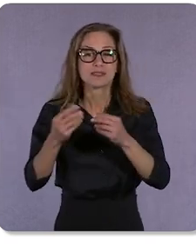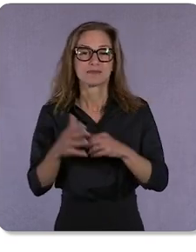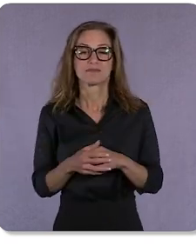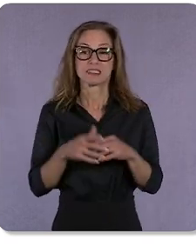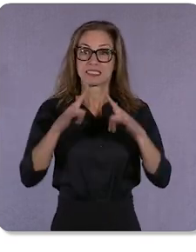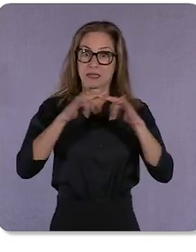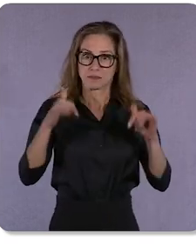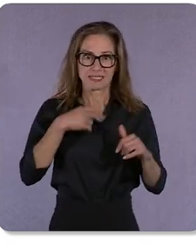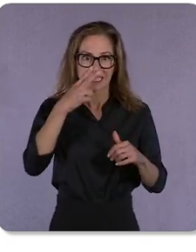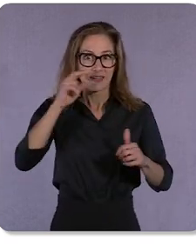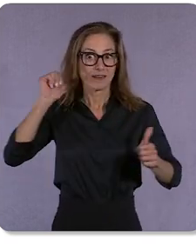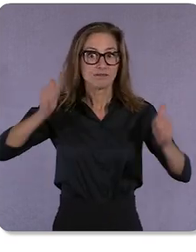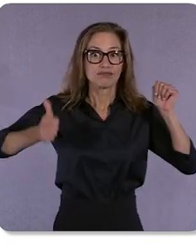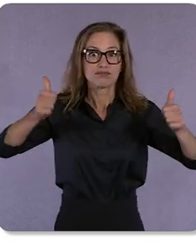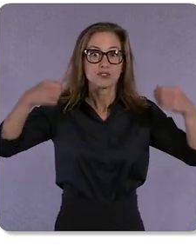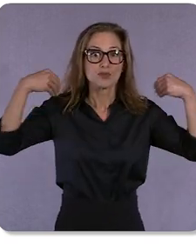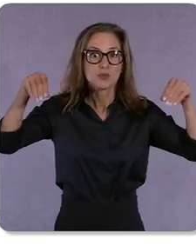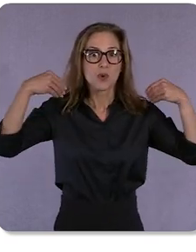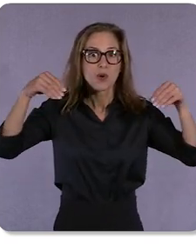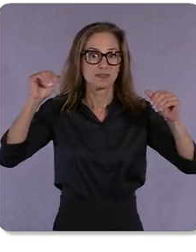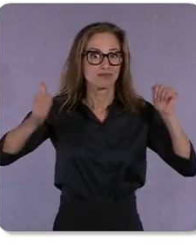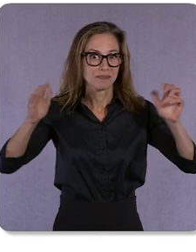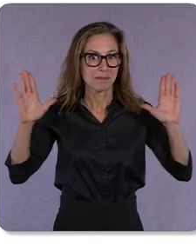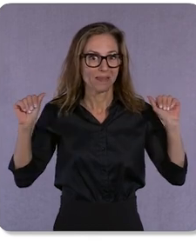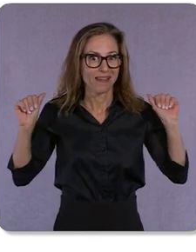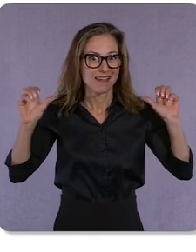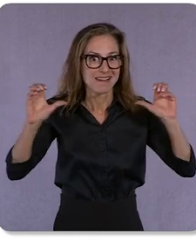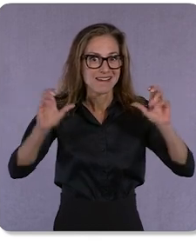At the same time, we’ve seen brick-and-mortar stores make a comeback.